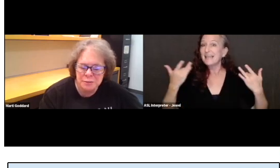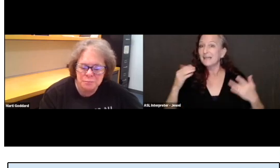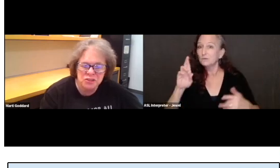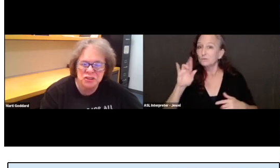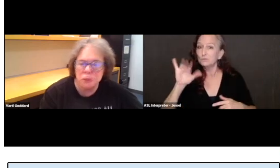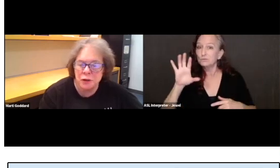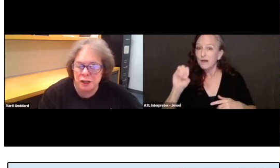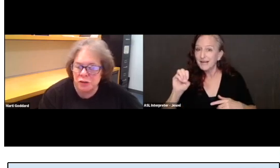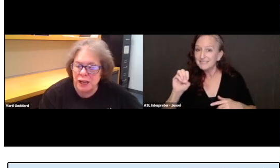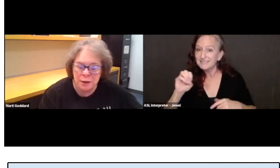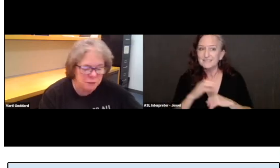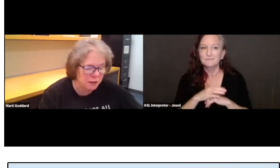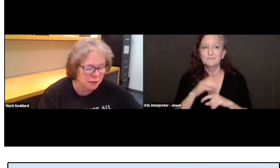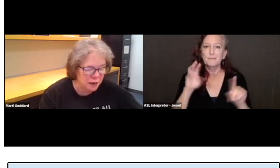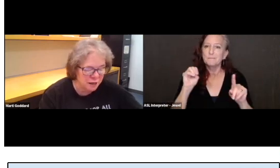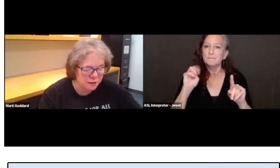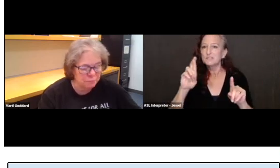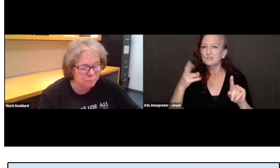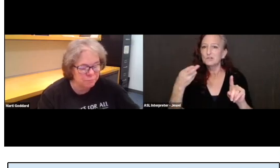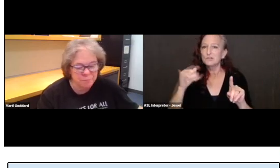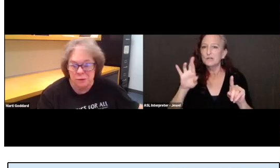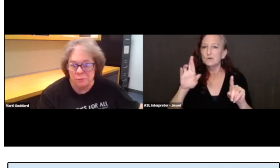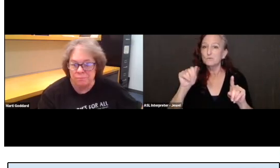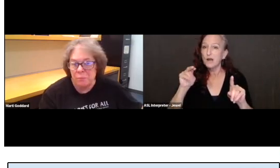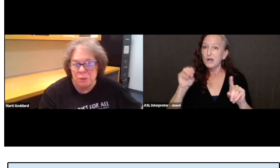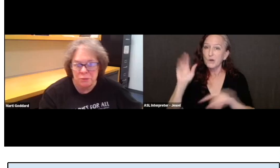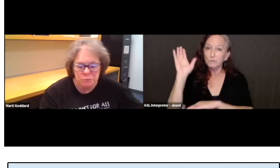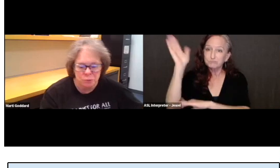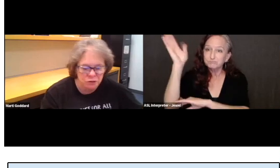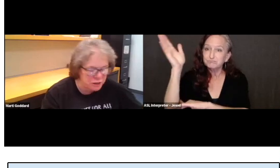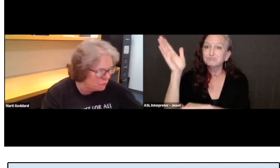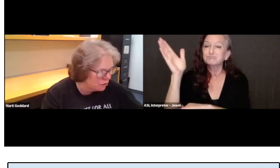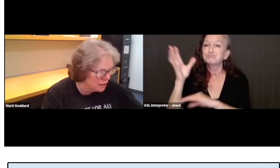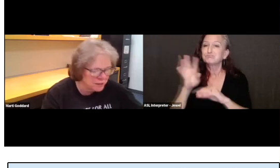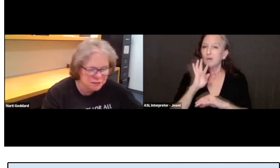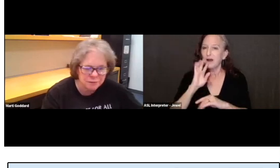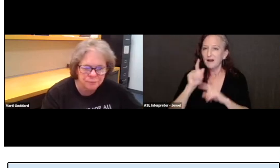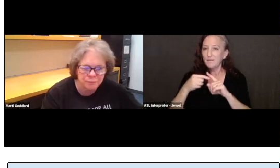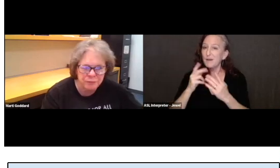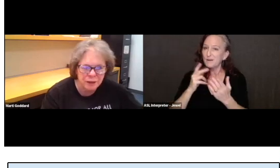And Mr. Hirano came in and made a public program for us.